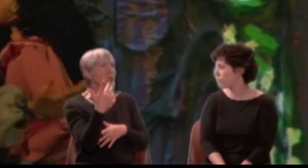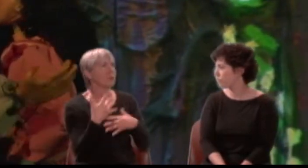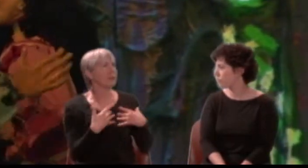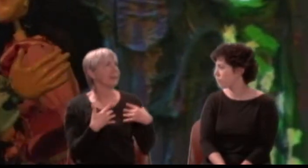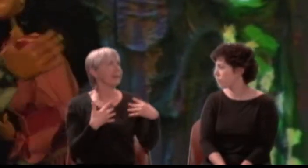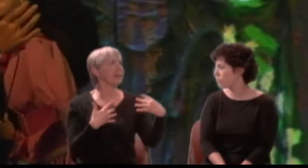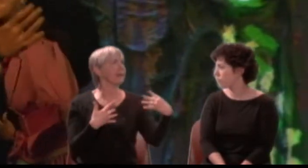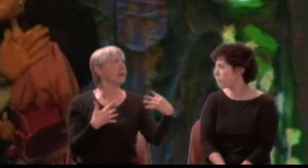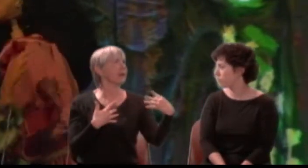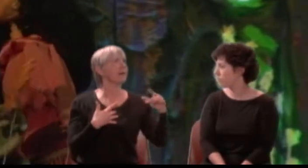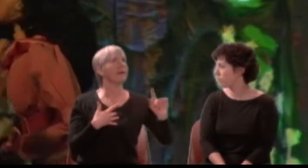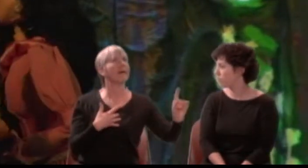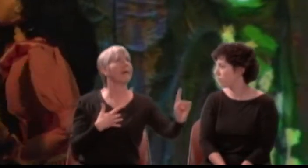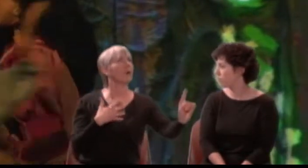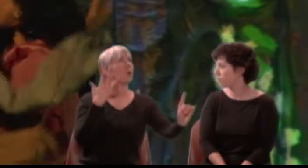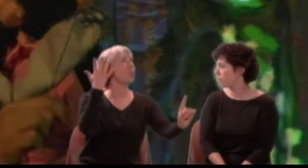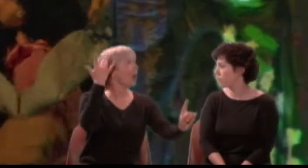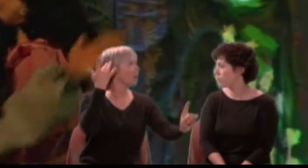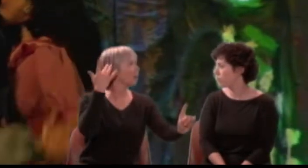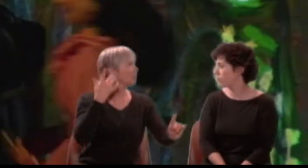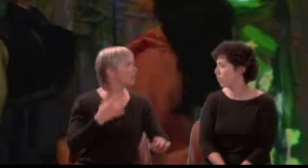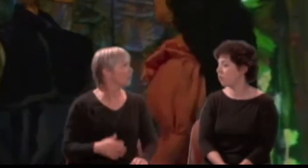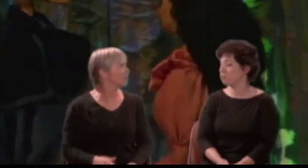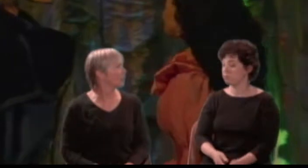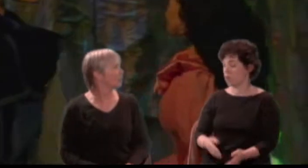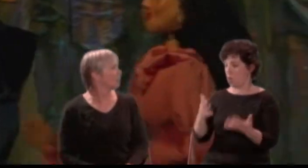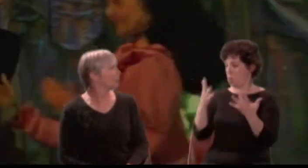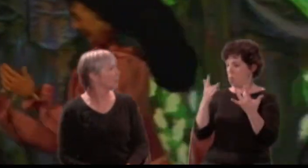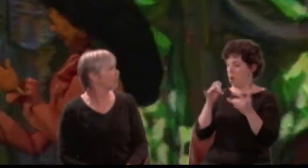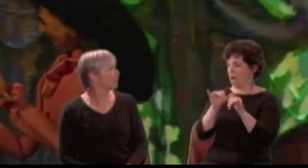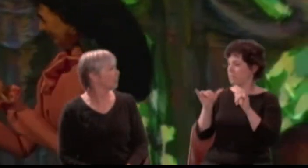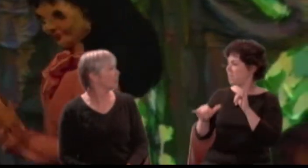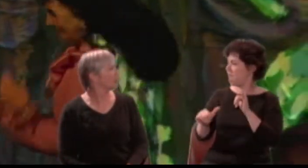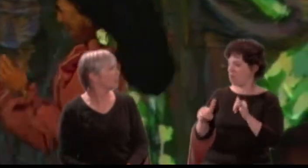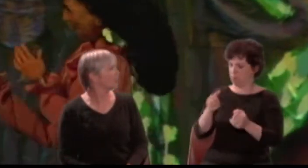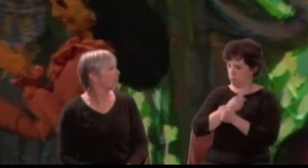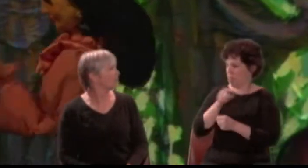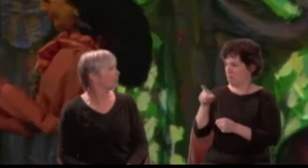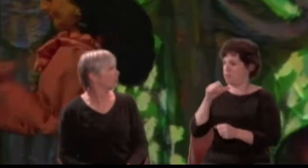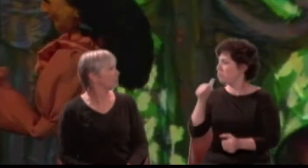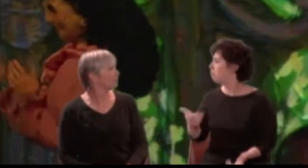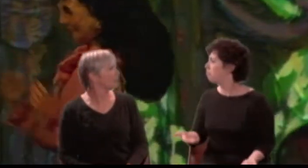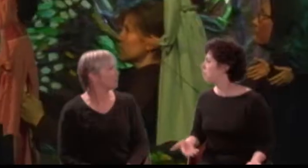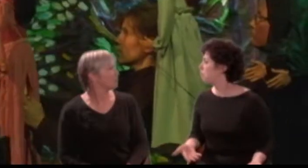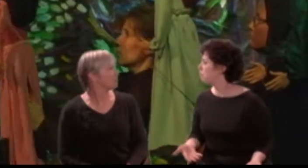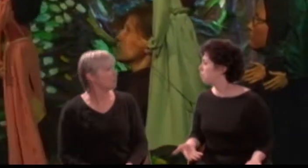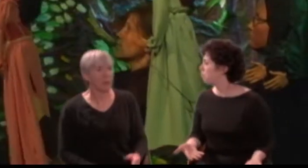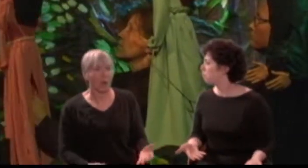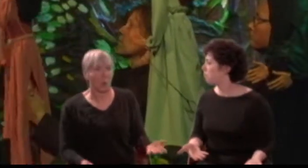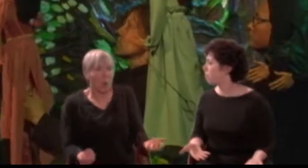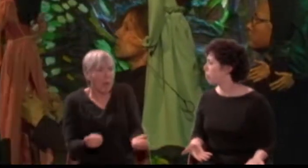Lysander: Why should he stay, whom love doth press to go? Hermia: What love could press Lysander from my side?